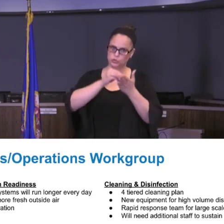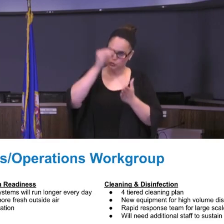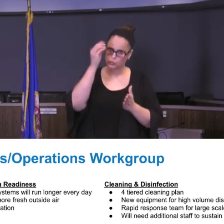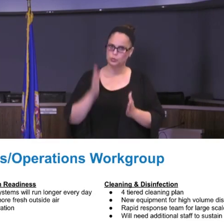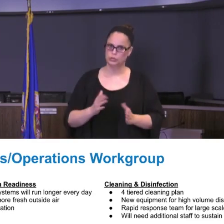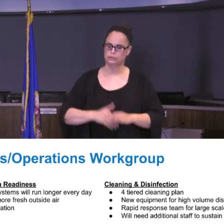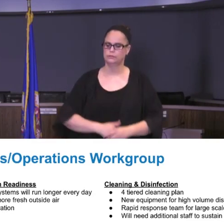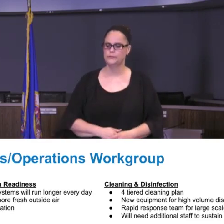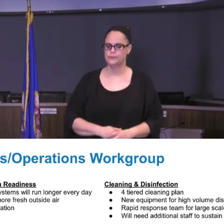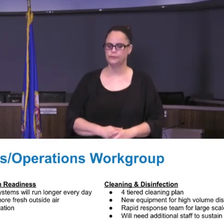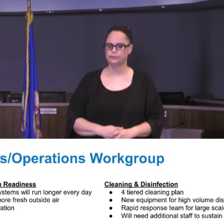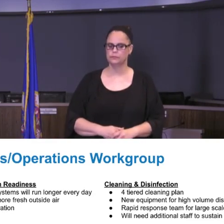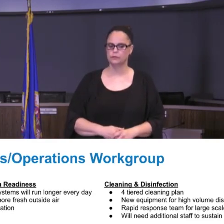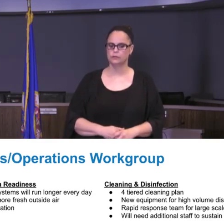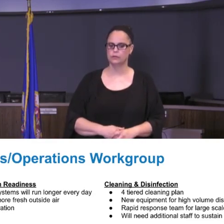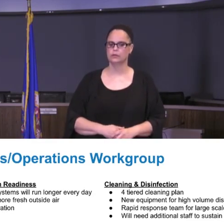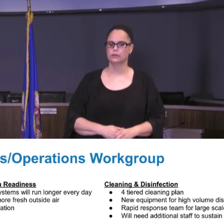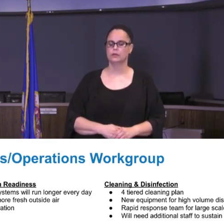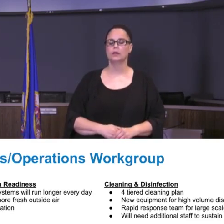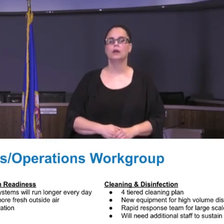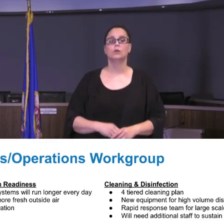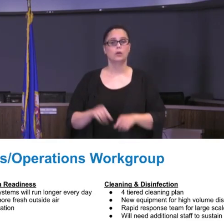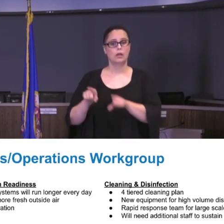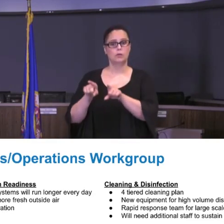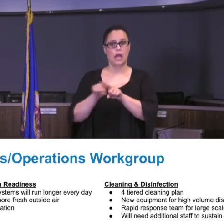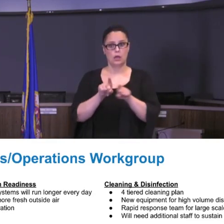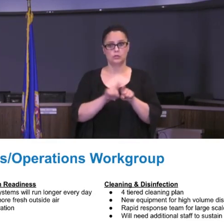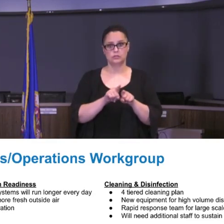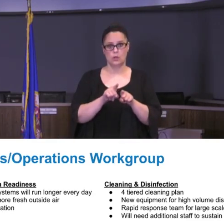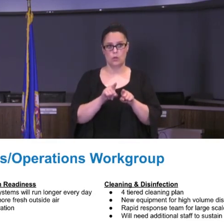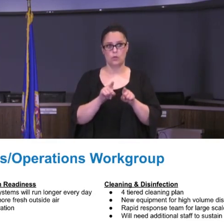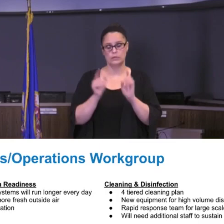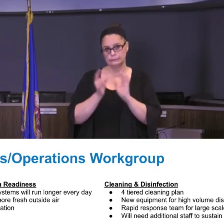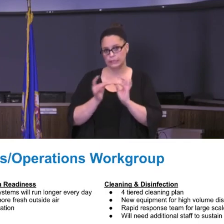So we also mentioned or I also mentioned, the hybrid schedule and